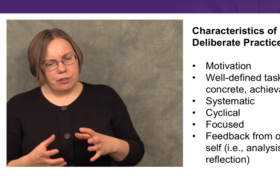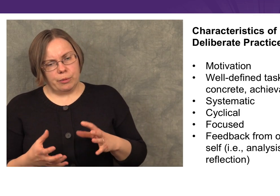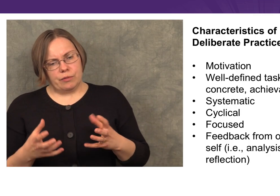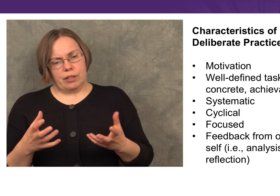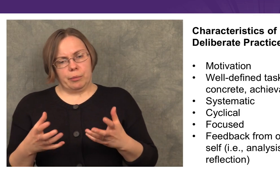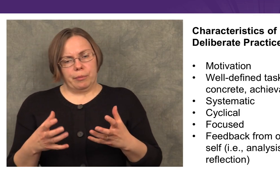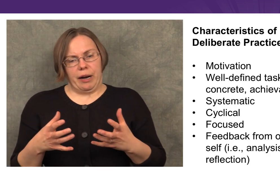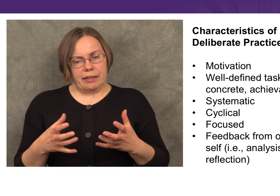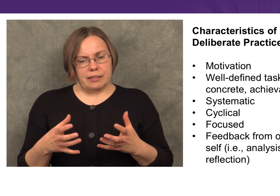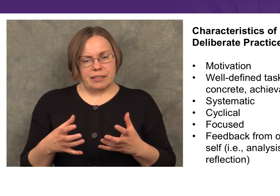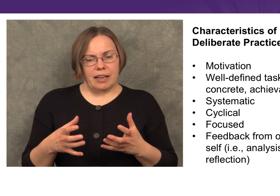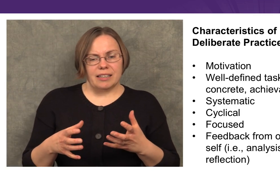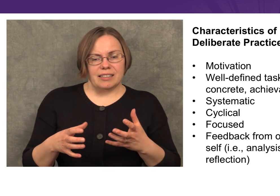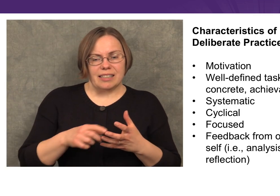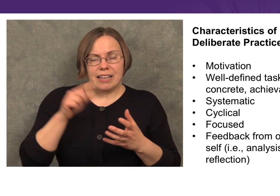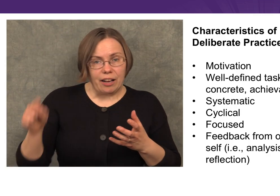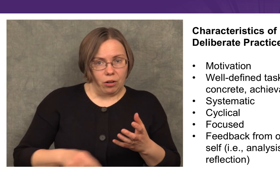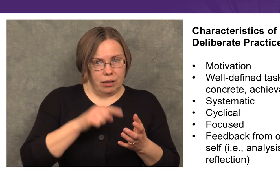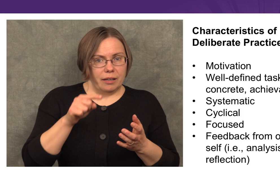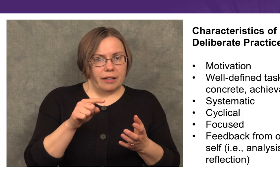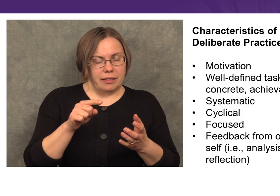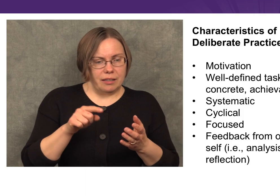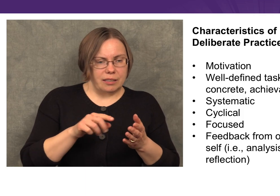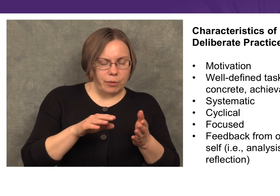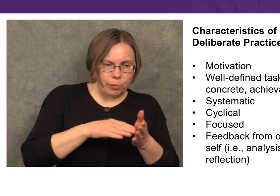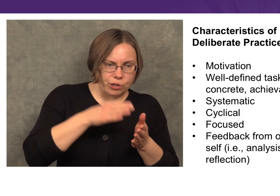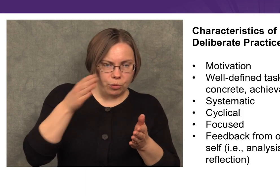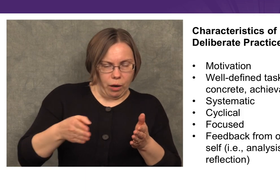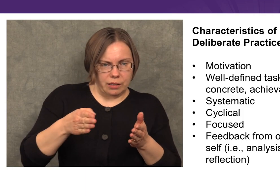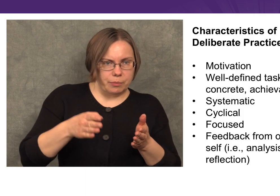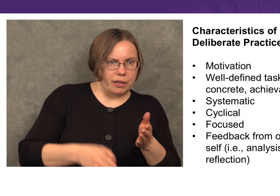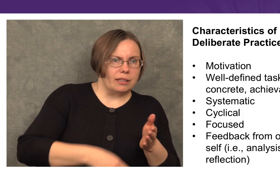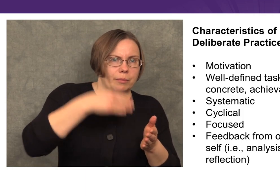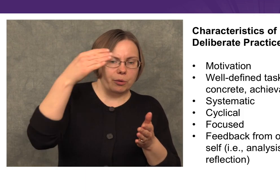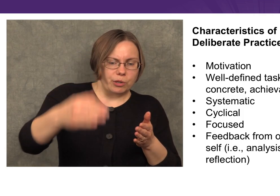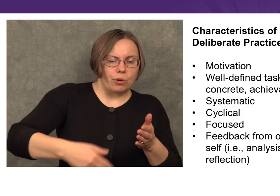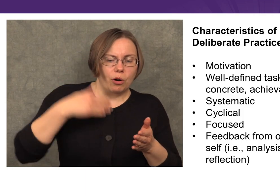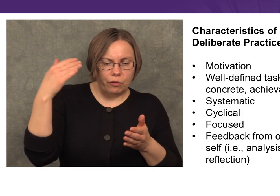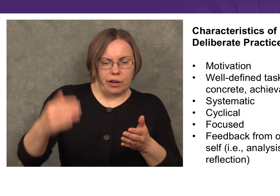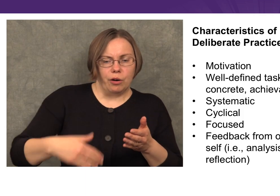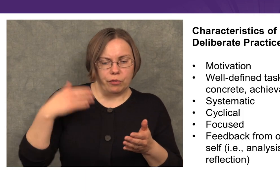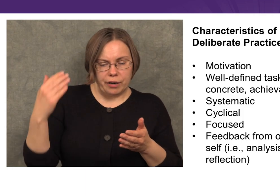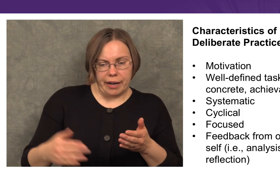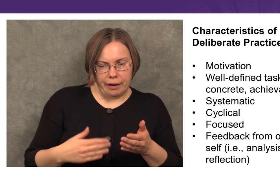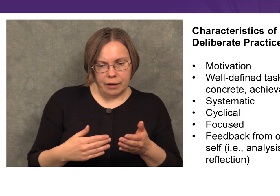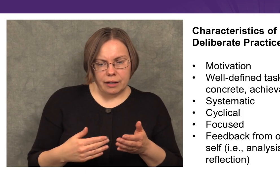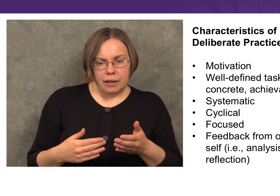in terms of deliberate practice is that it is a cycle. It’s not something that we do once; it’s something that we do over and over again.